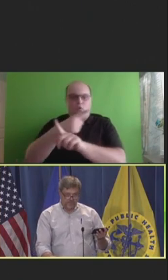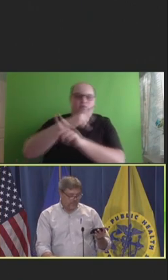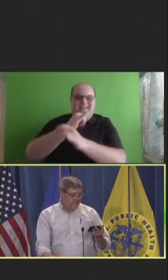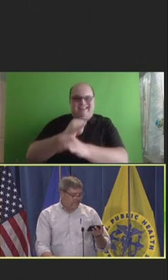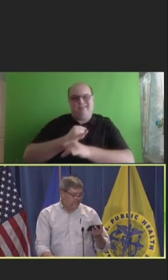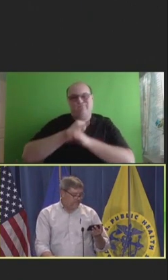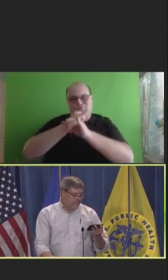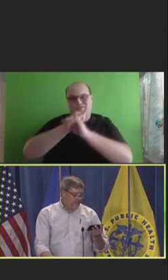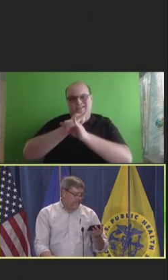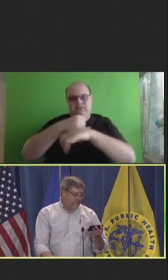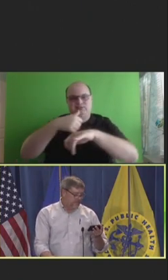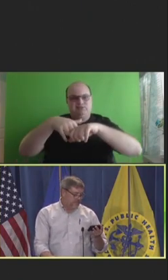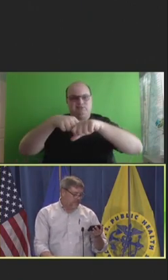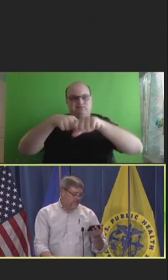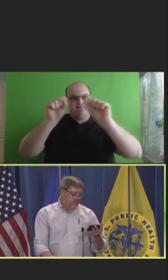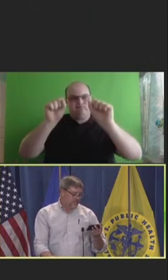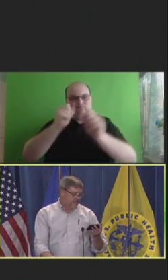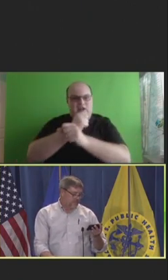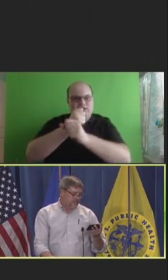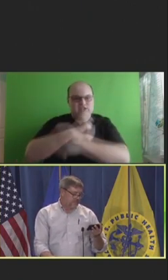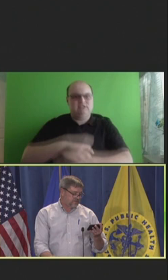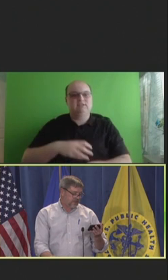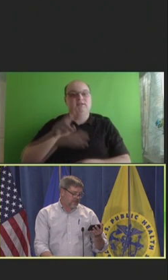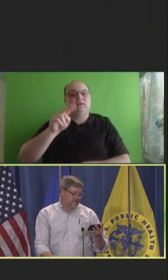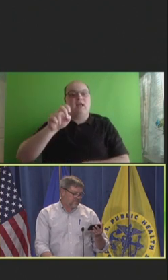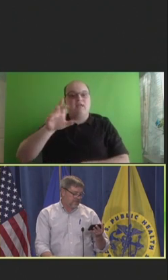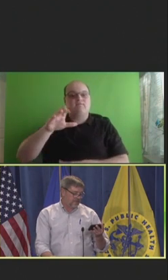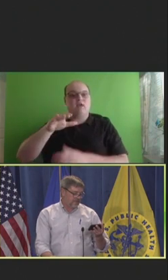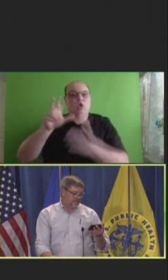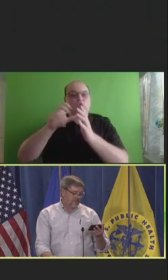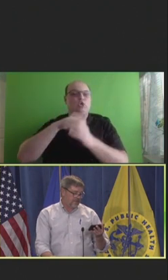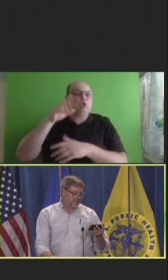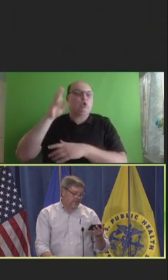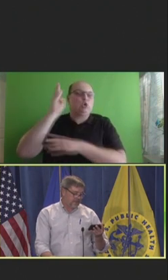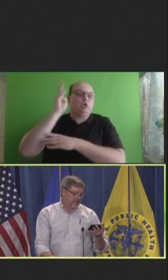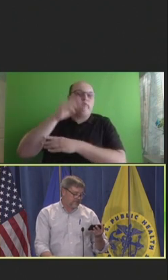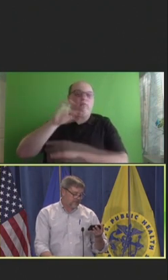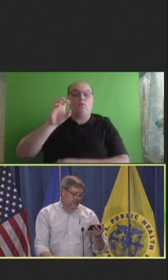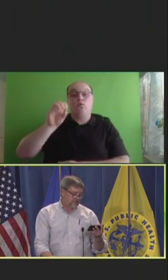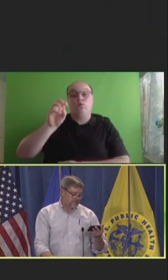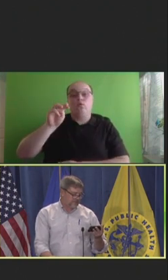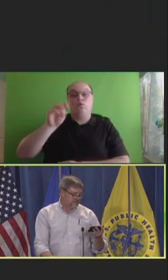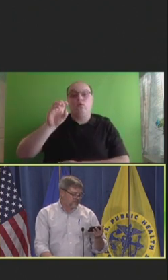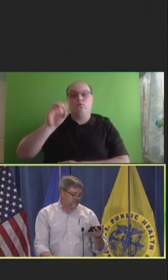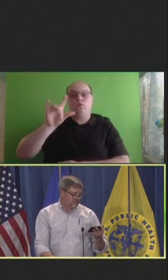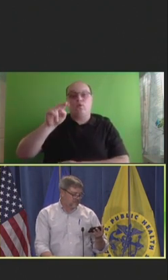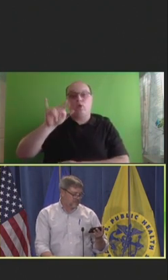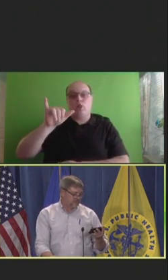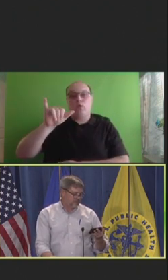NVAC has heard presentations on monoclonal antibodies as a passive immunization therapy